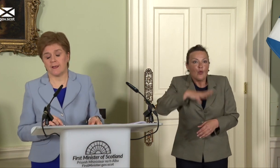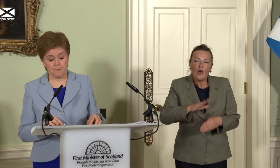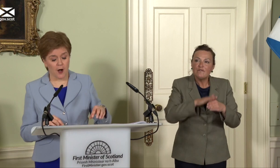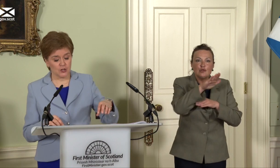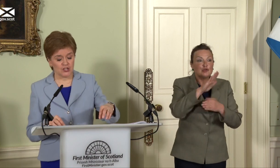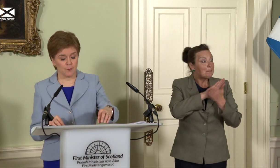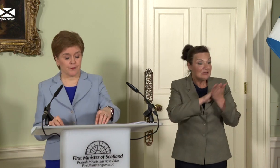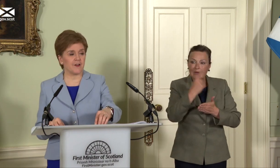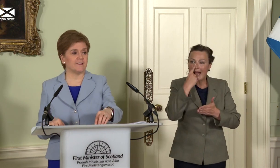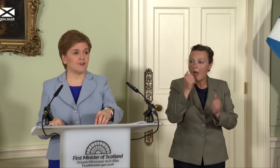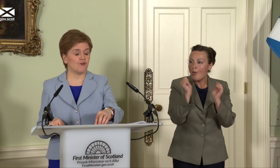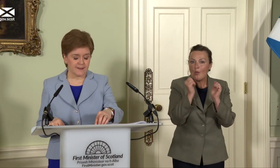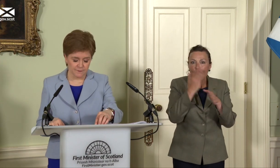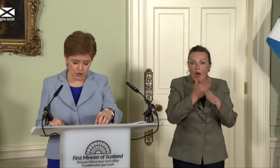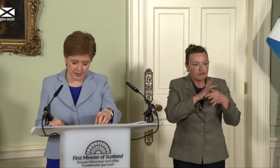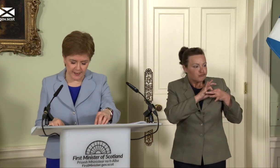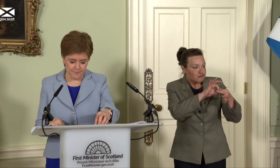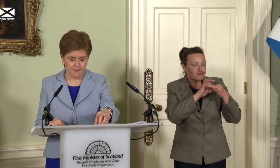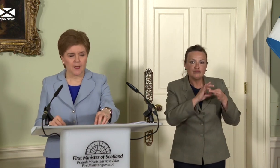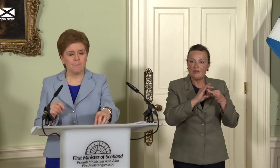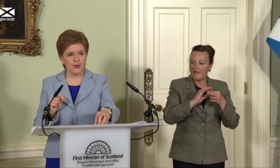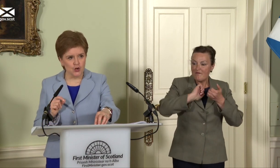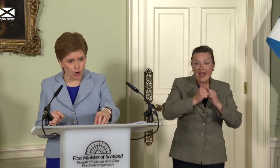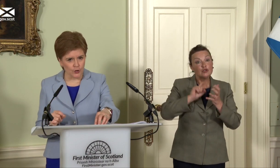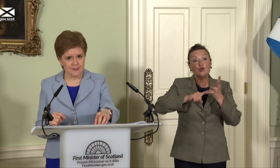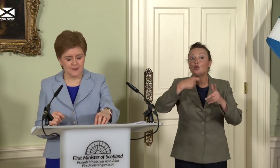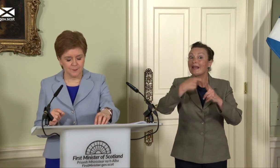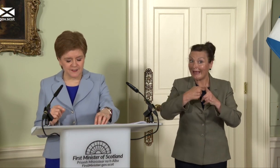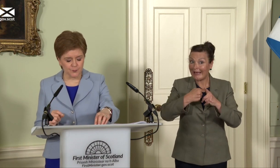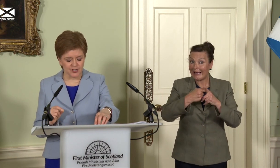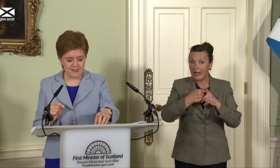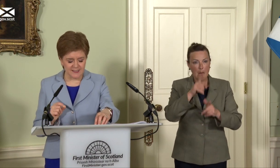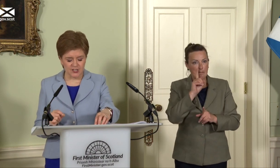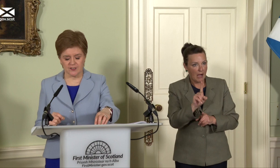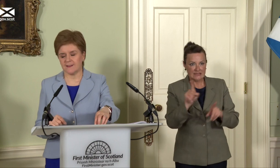in partnership with our friends in the rest of the UK – but not be subject to decisions